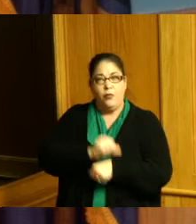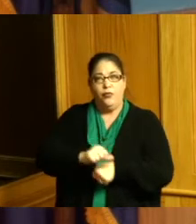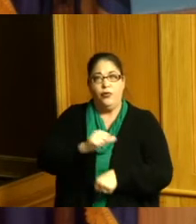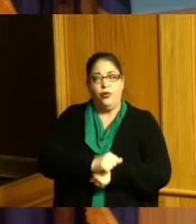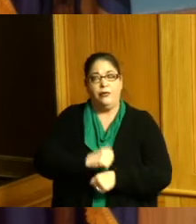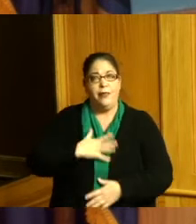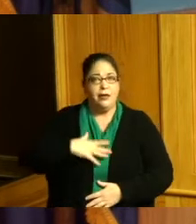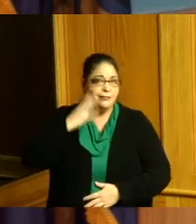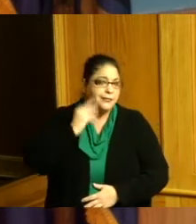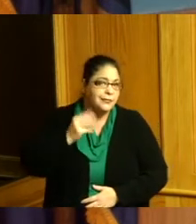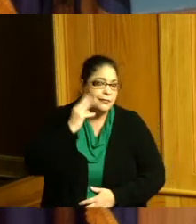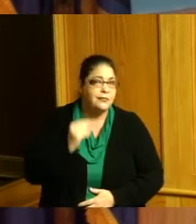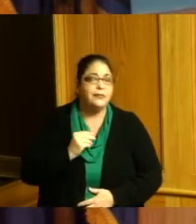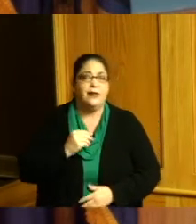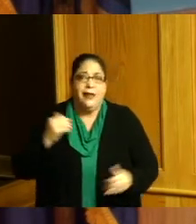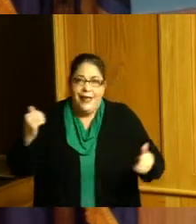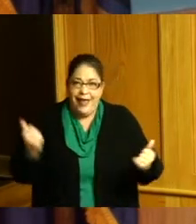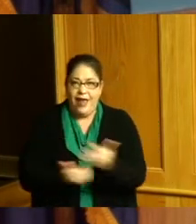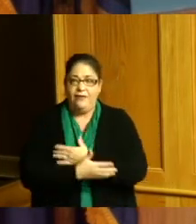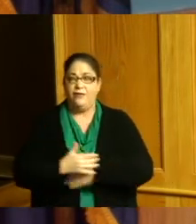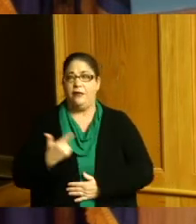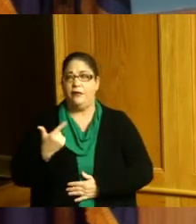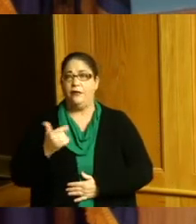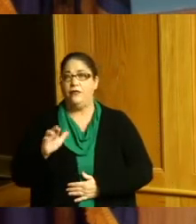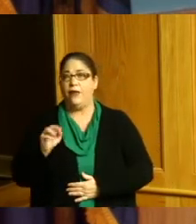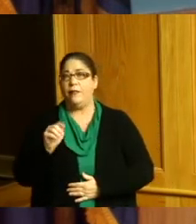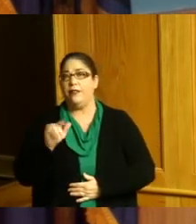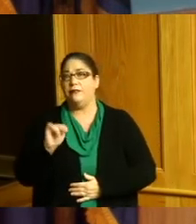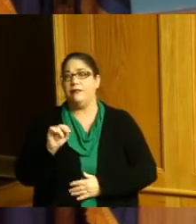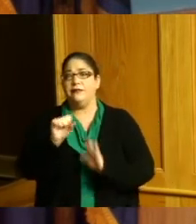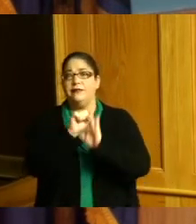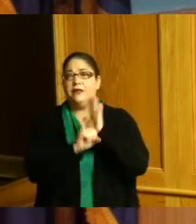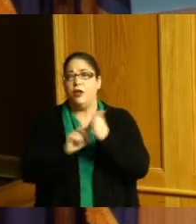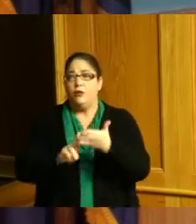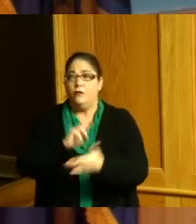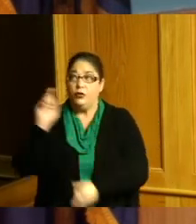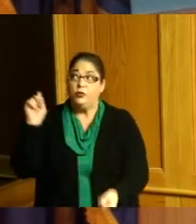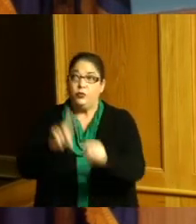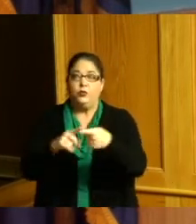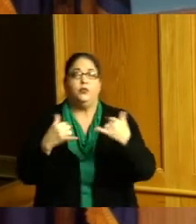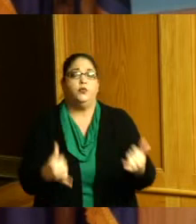County Commission but everything from gremlin state University to today to commit to shaking